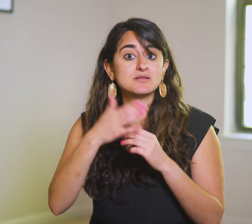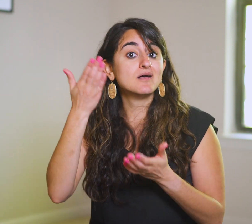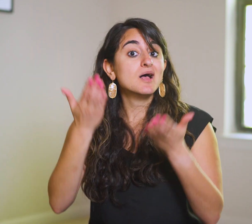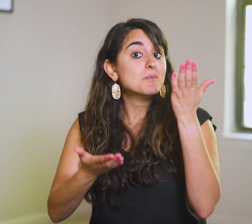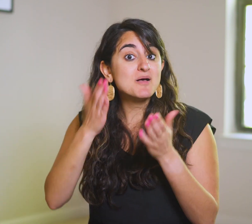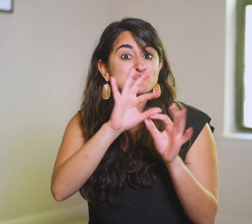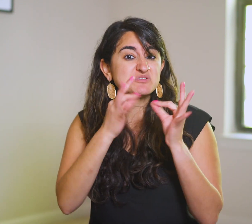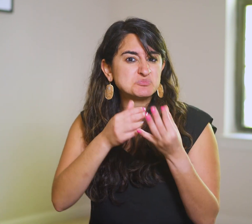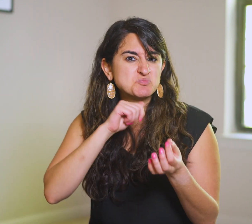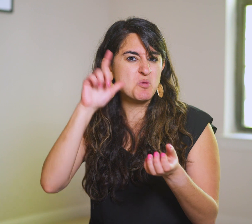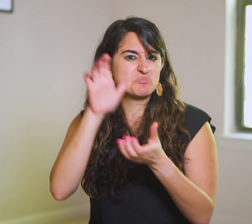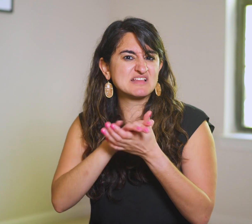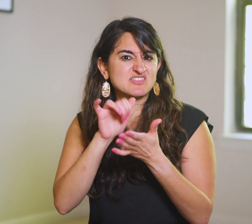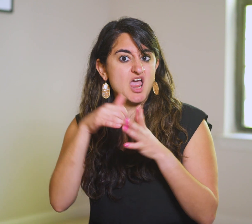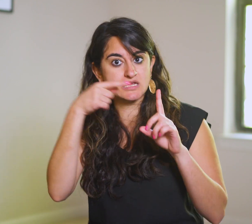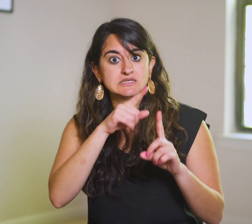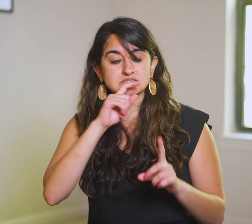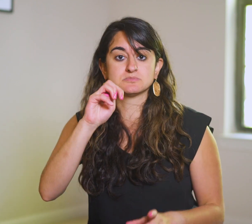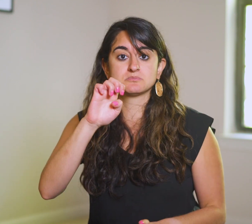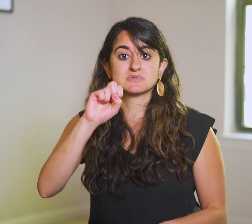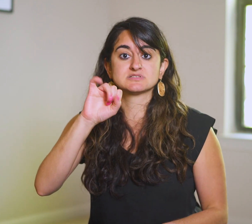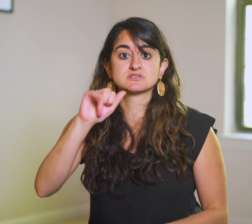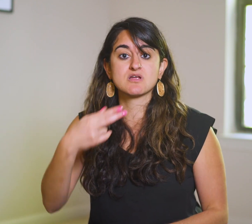Maybe they disbelieve He’s the Messiah